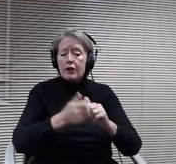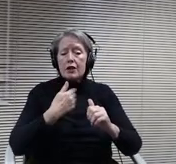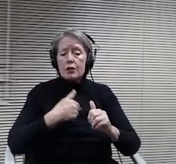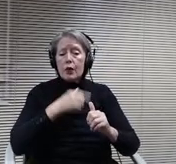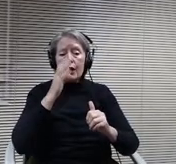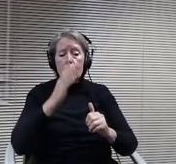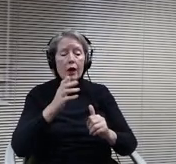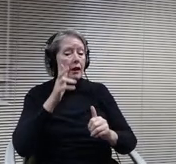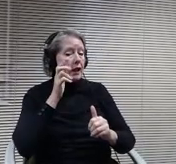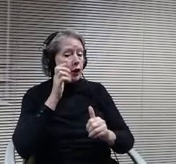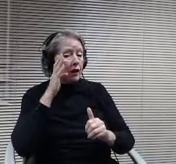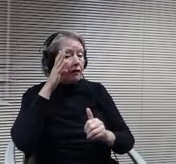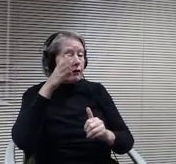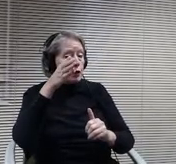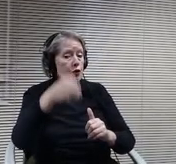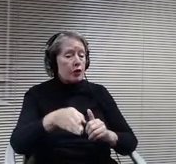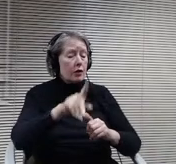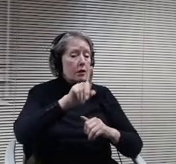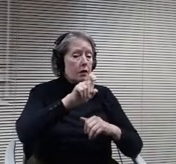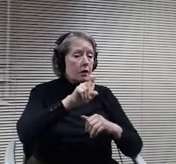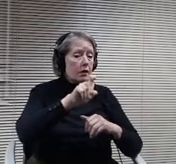In regards to school in the Governors learning plan.